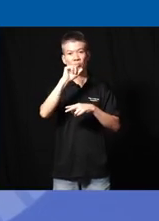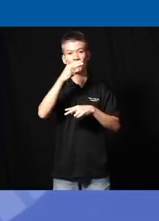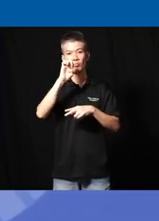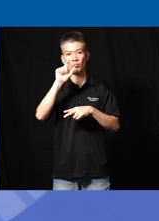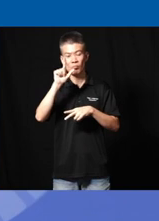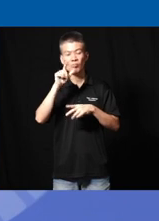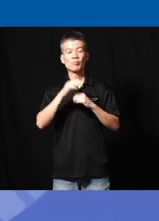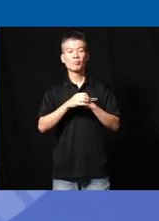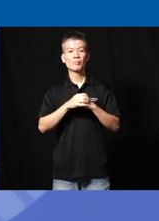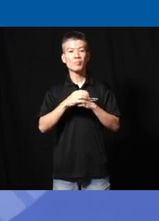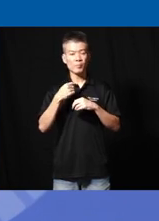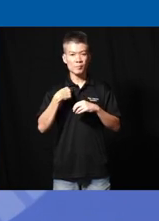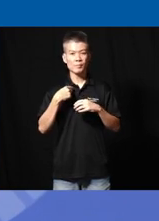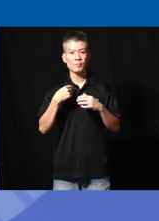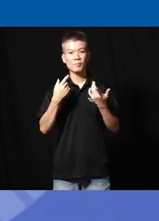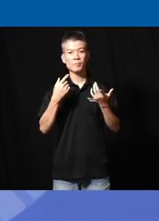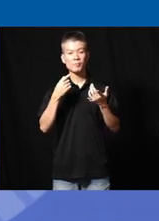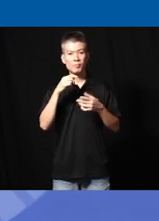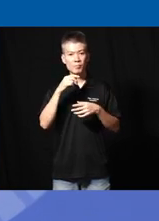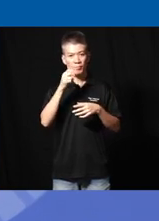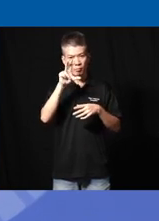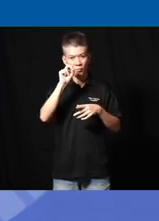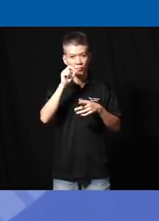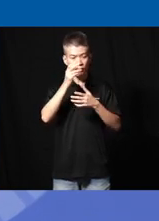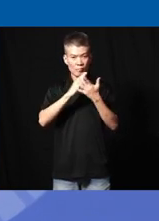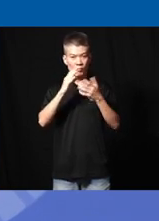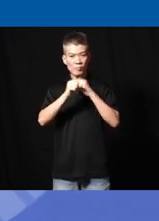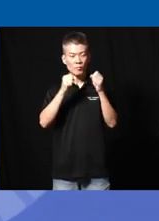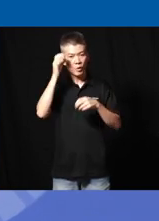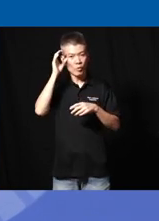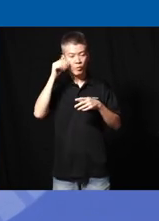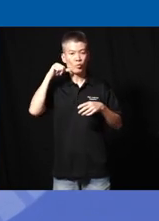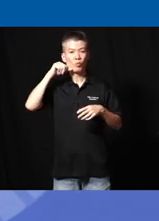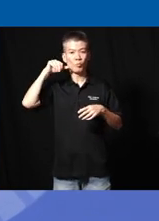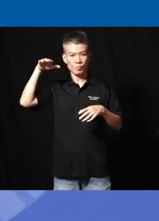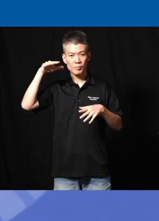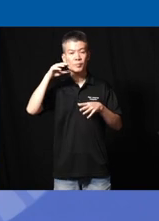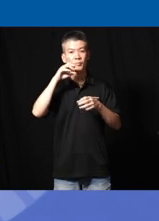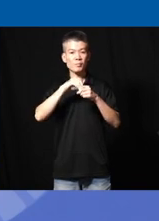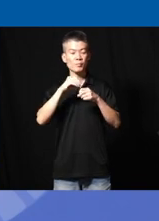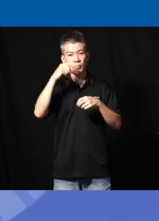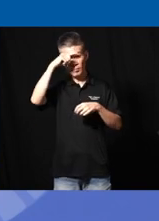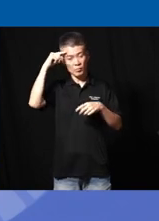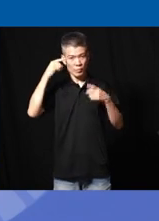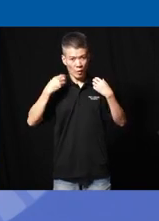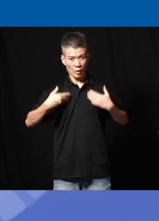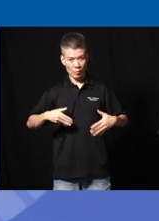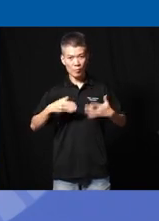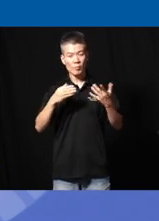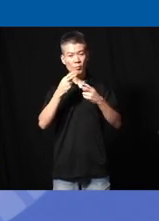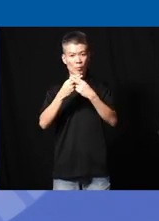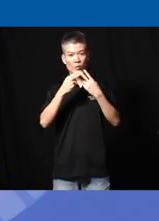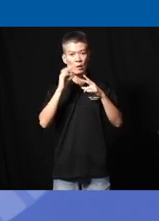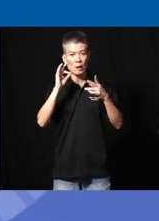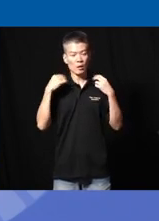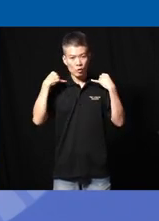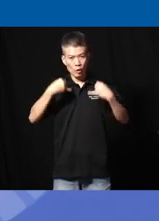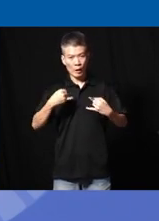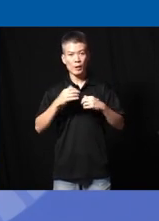suong I am a 30 something year-old Chinese woman in a black outfit and a multicolored jacket um